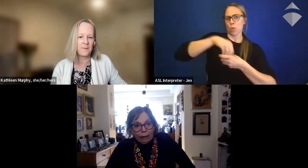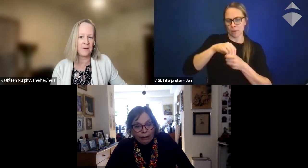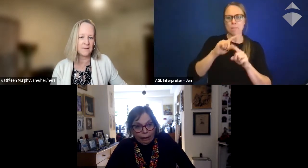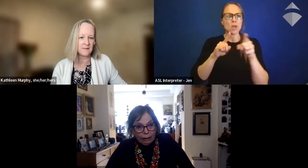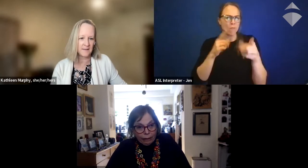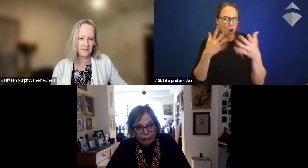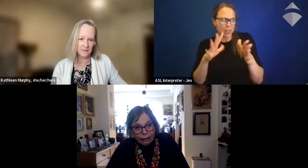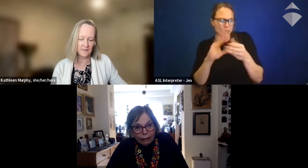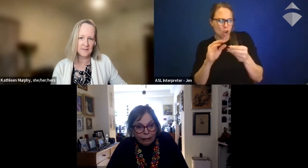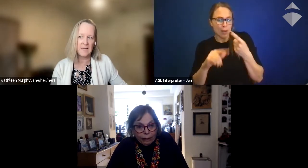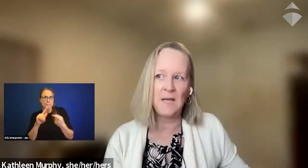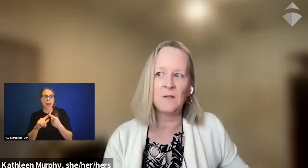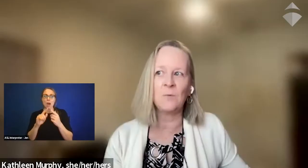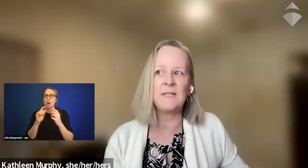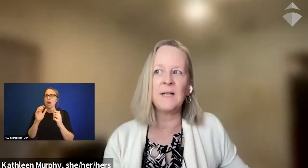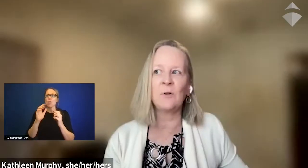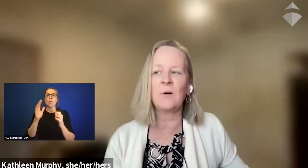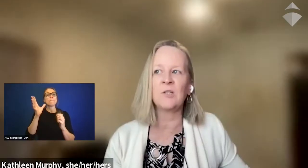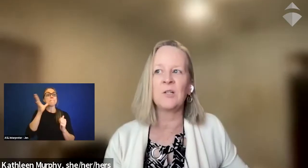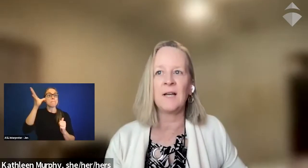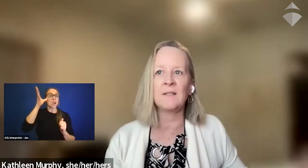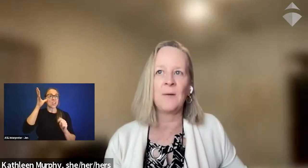of parents as advocates. So we did have a question asking